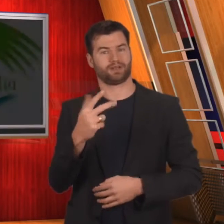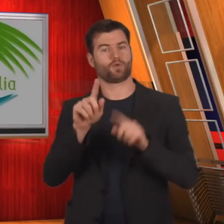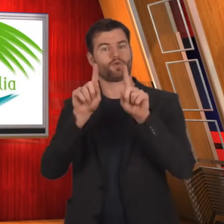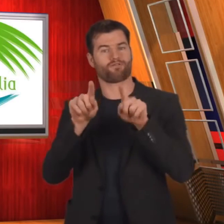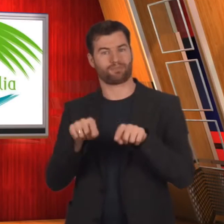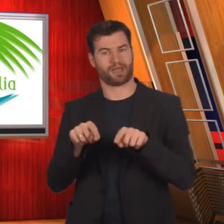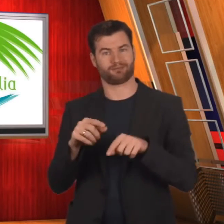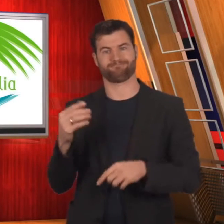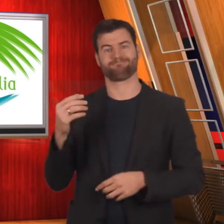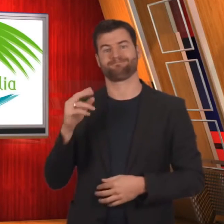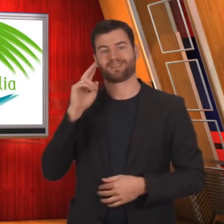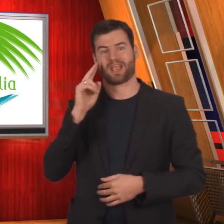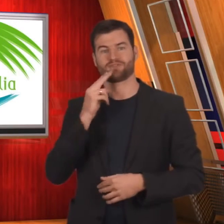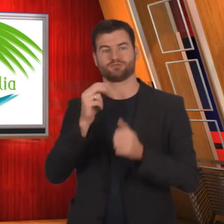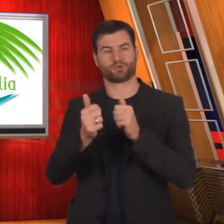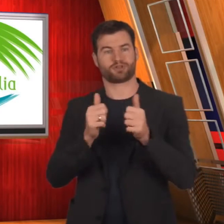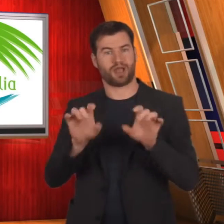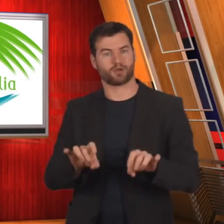On November 23rd,